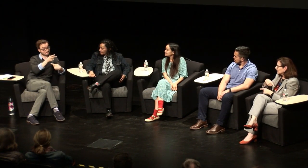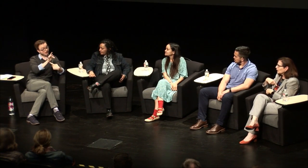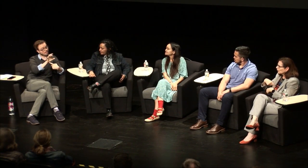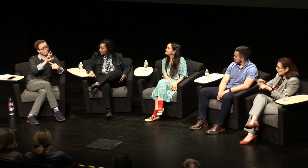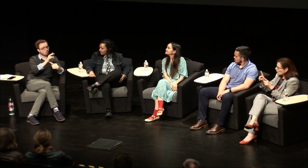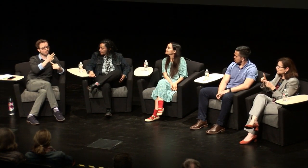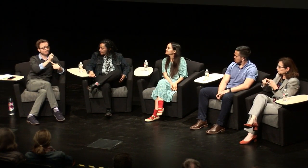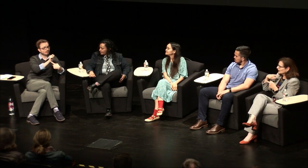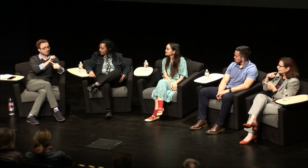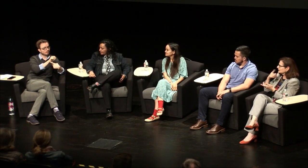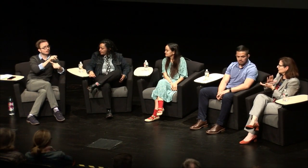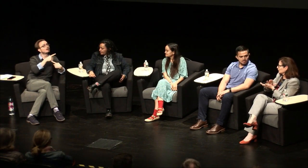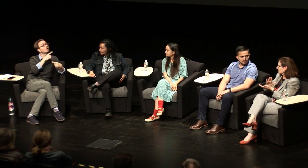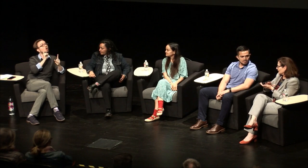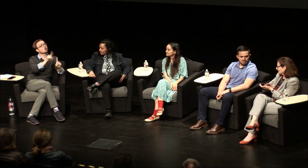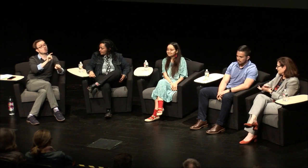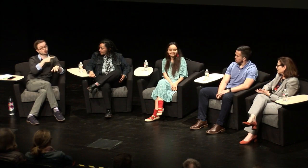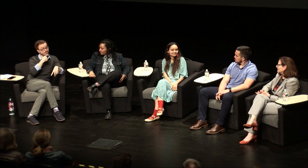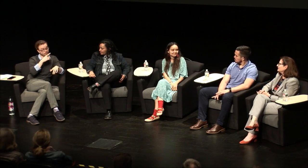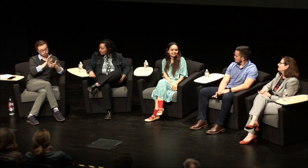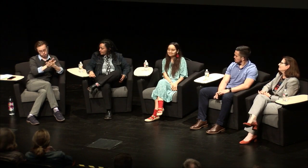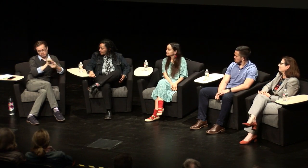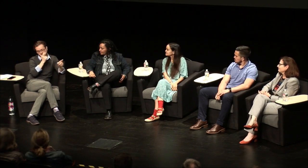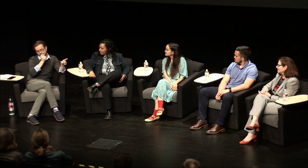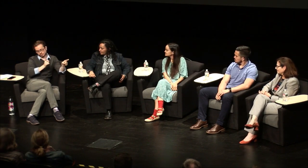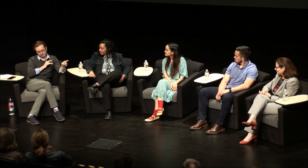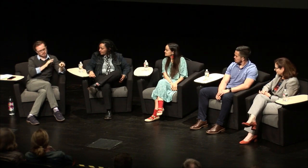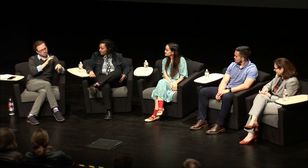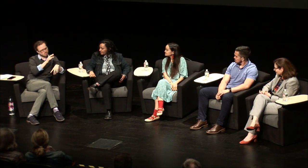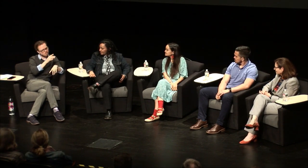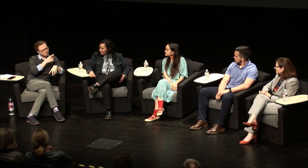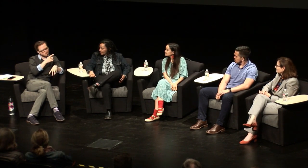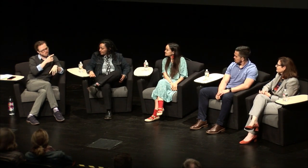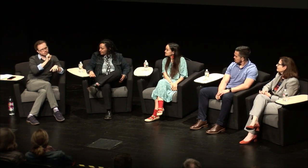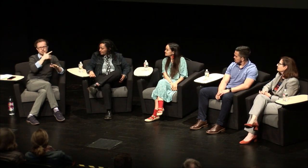hearing school or a public school even to a hearing school ok so you called it